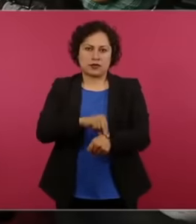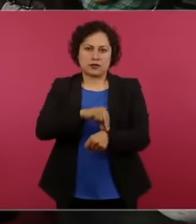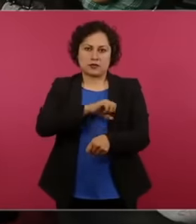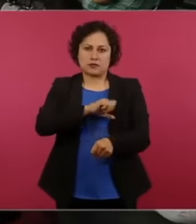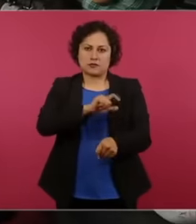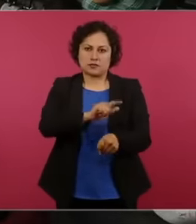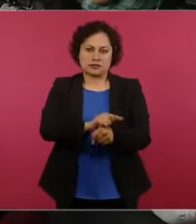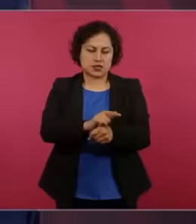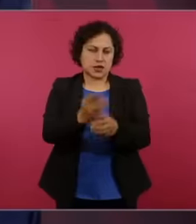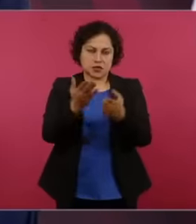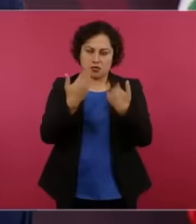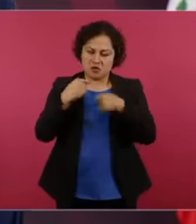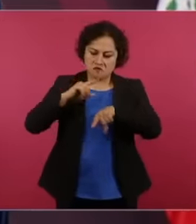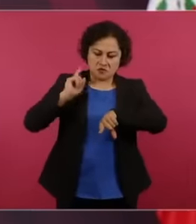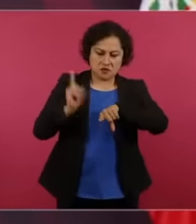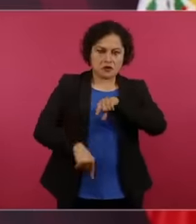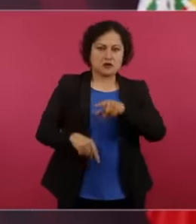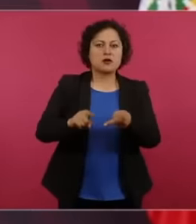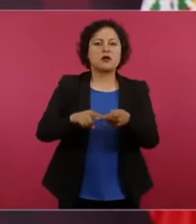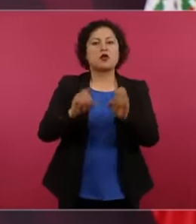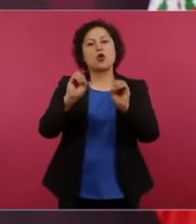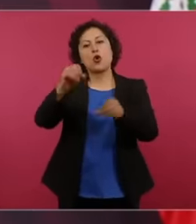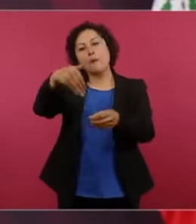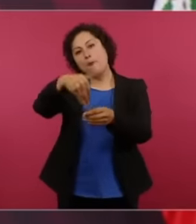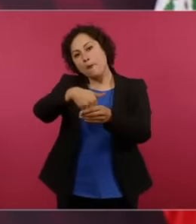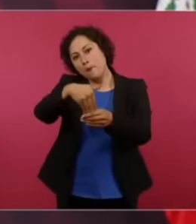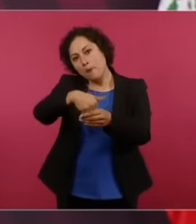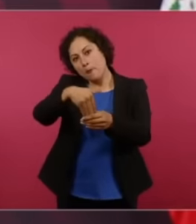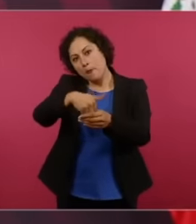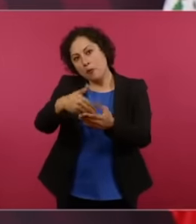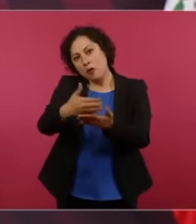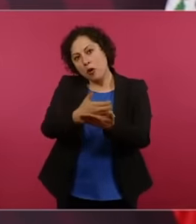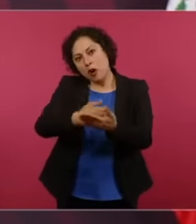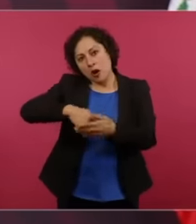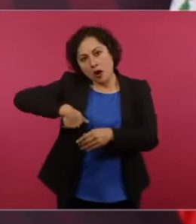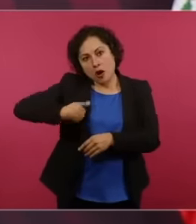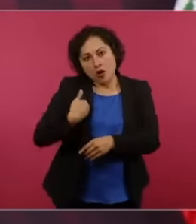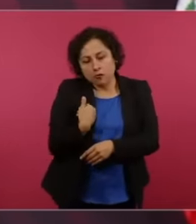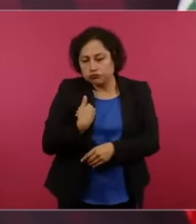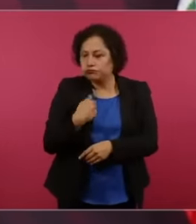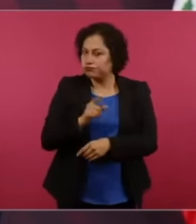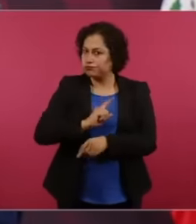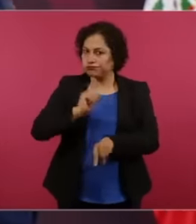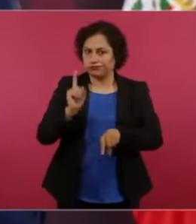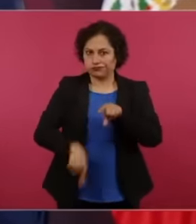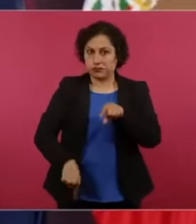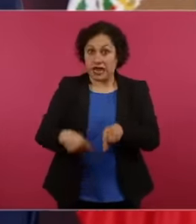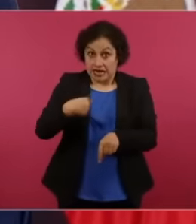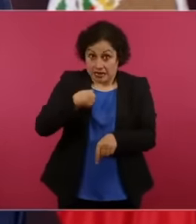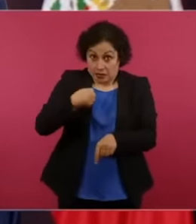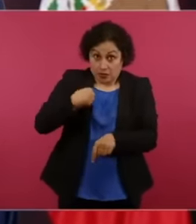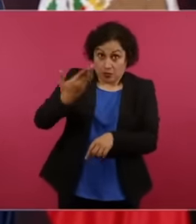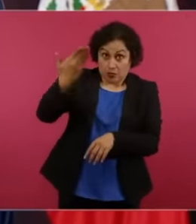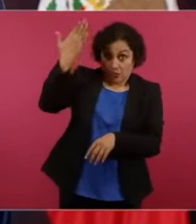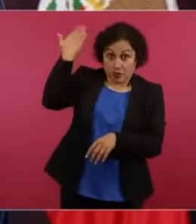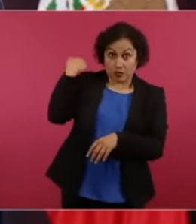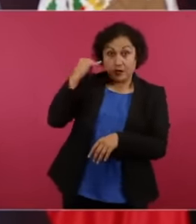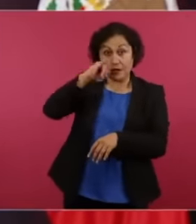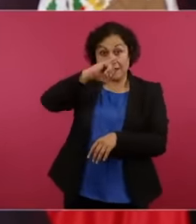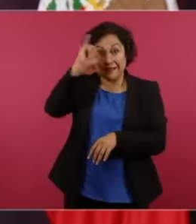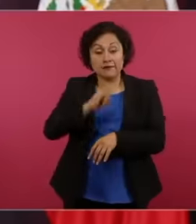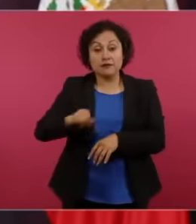savings account during the entire time I was head of government. A new vehicle was not bought.